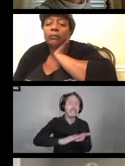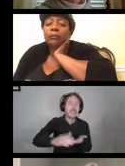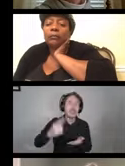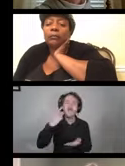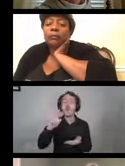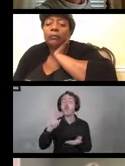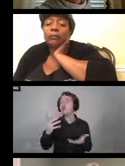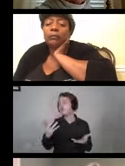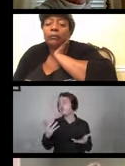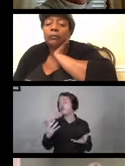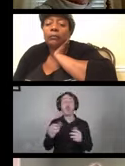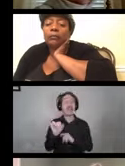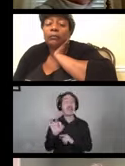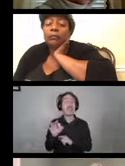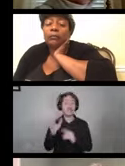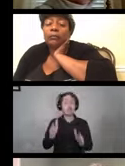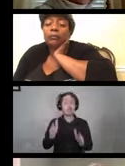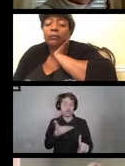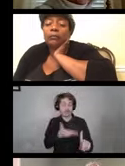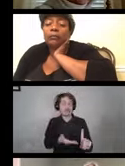where somebody with COVID may live.